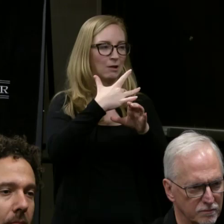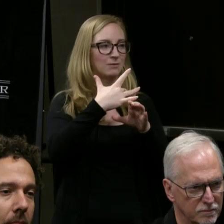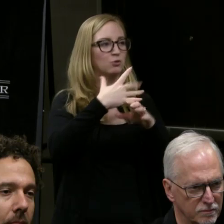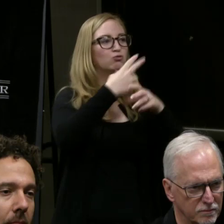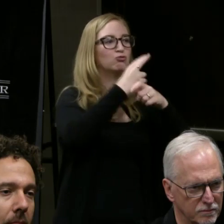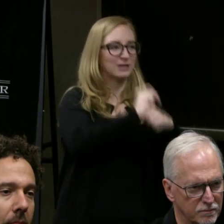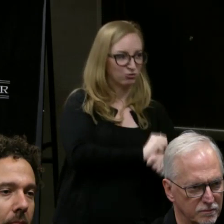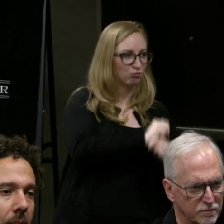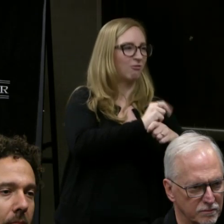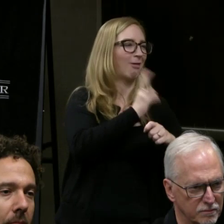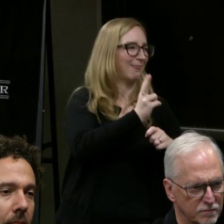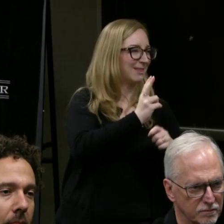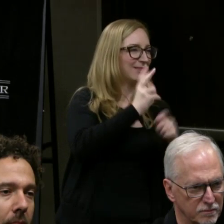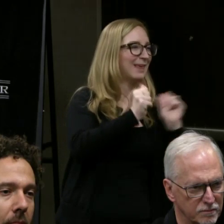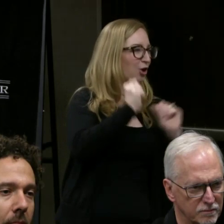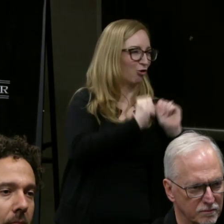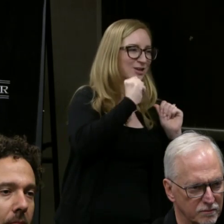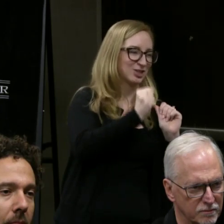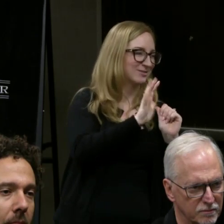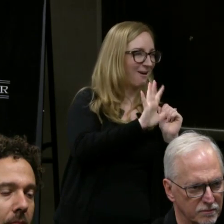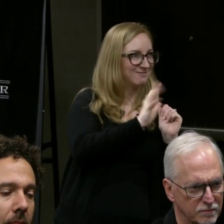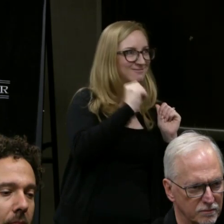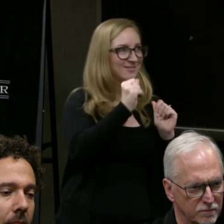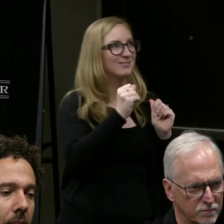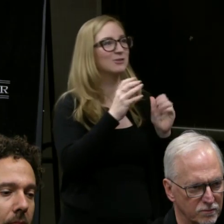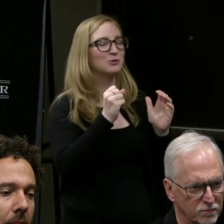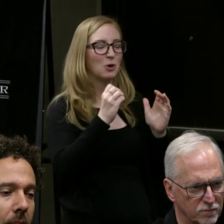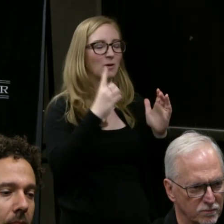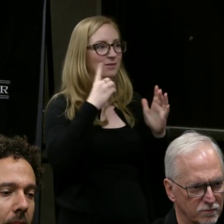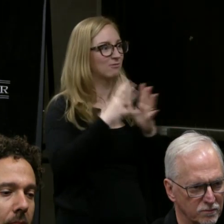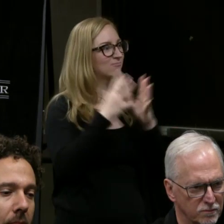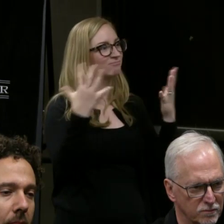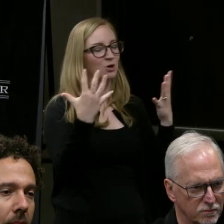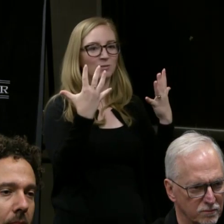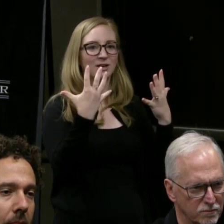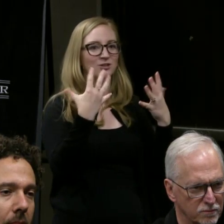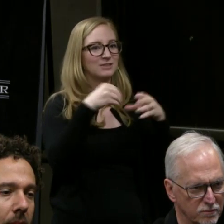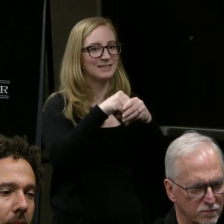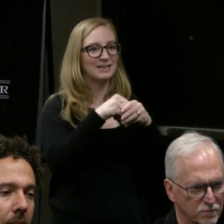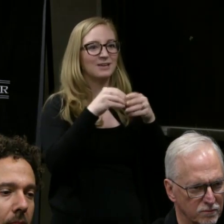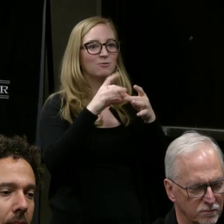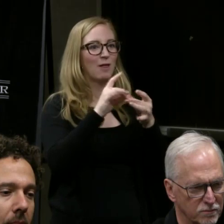for another time. I think there's so much packed in to hearing privilege